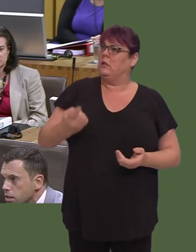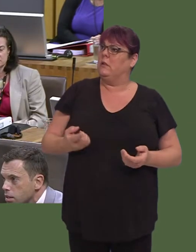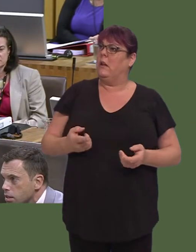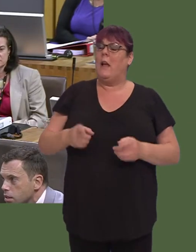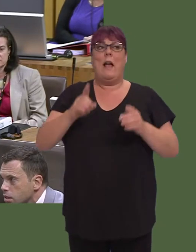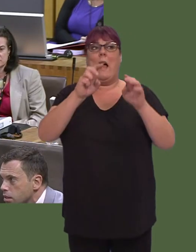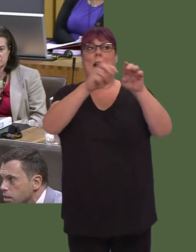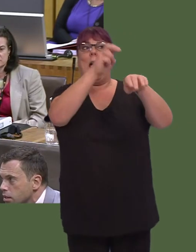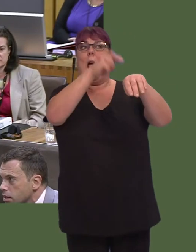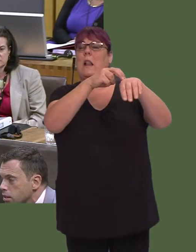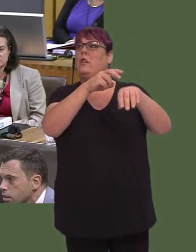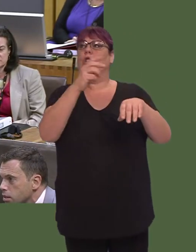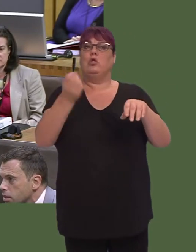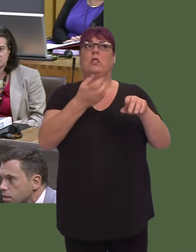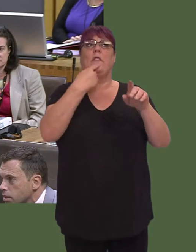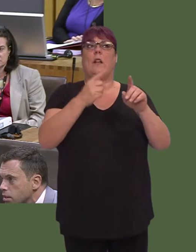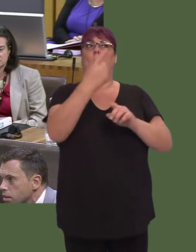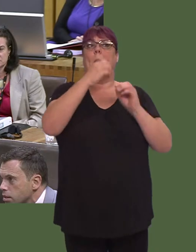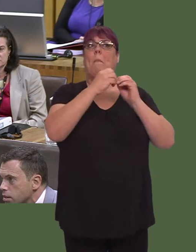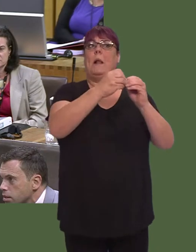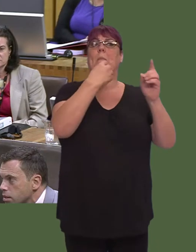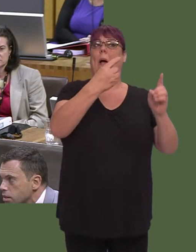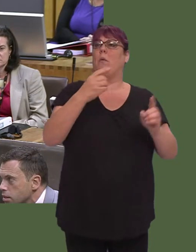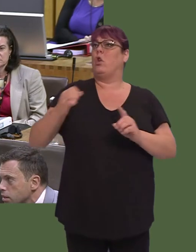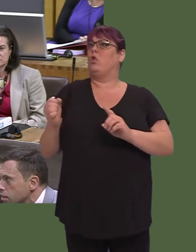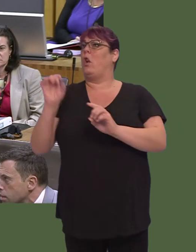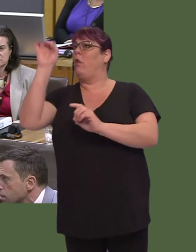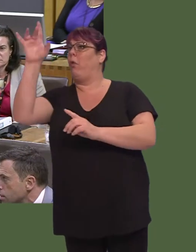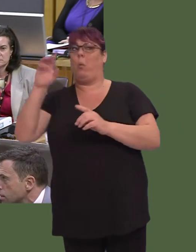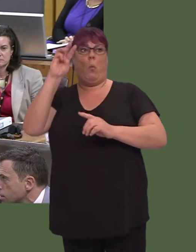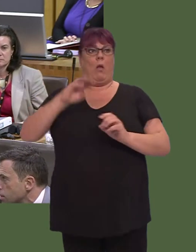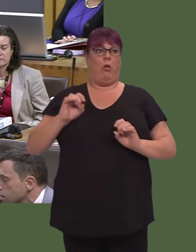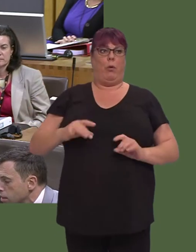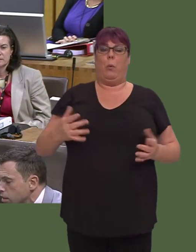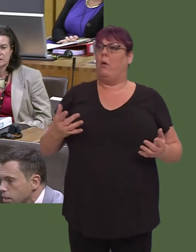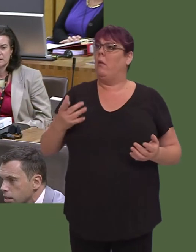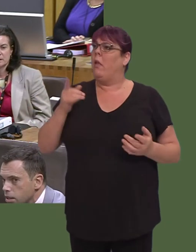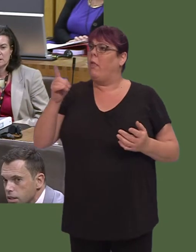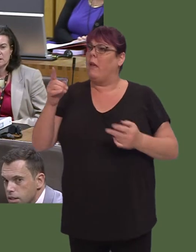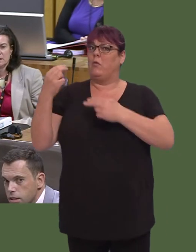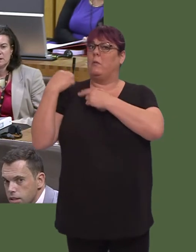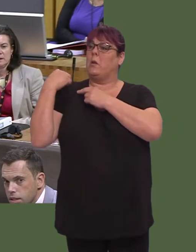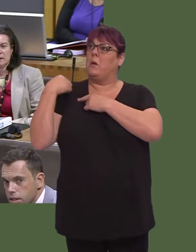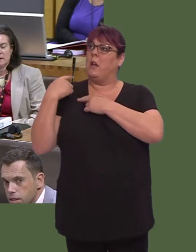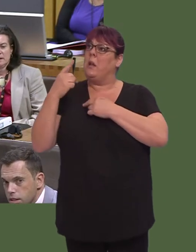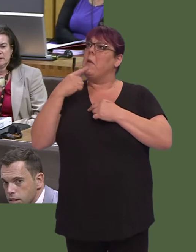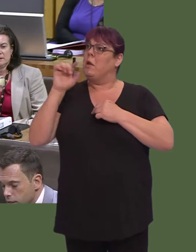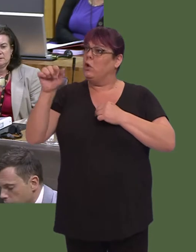get £1 billion, with nothing for Scotland and Wales in the future. That's responsibilityóperhaps he'd like to apologise to the people of Wales for his failure